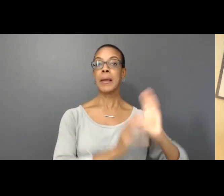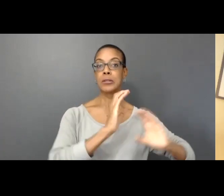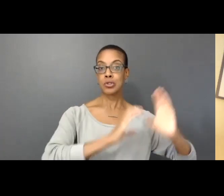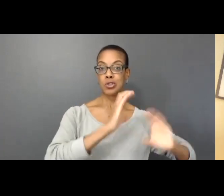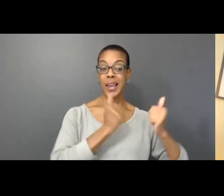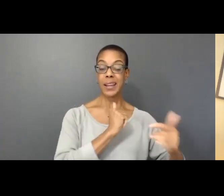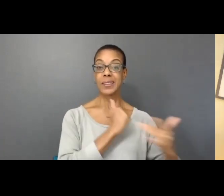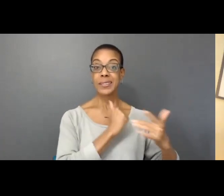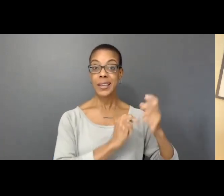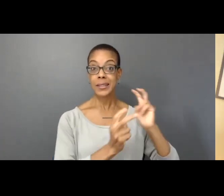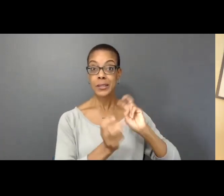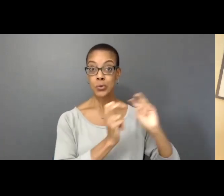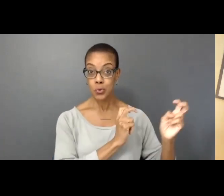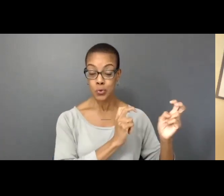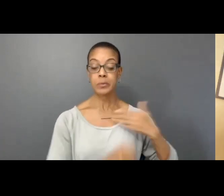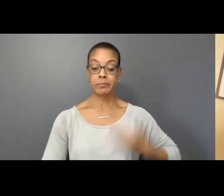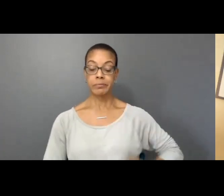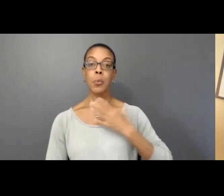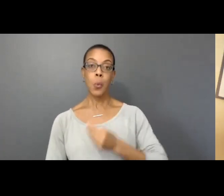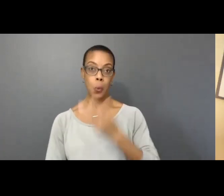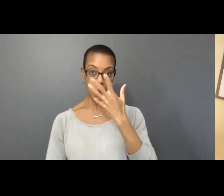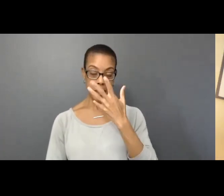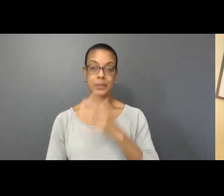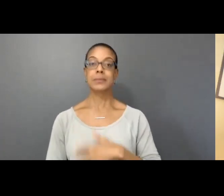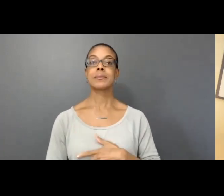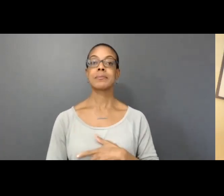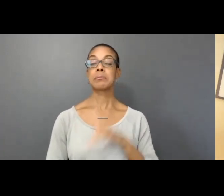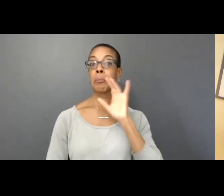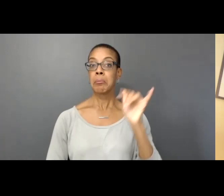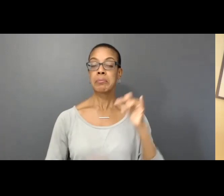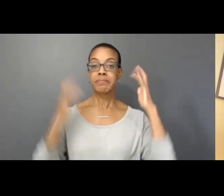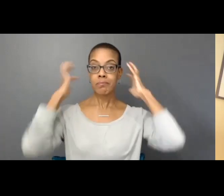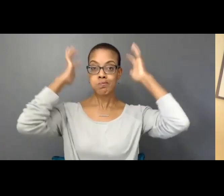I am a white person, I have long curly hair,